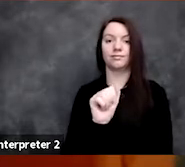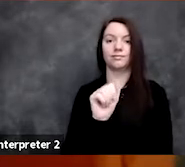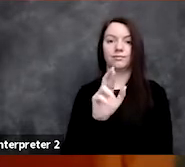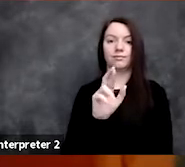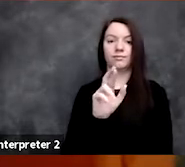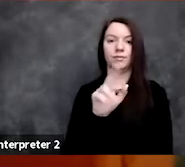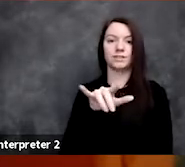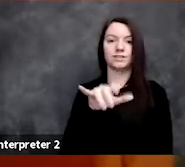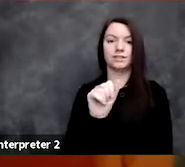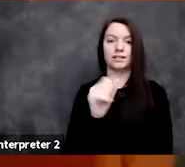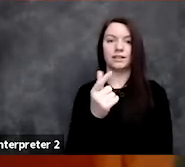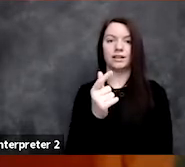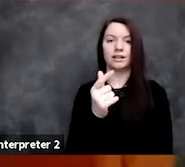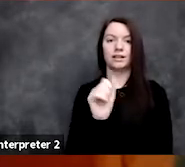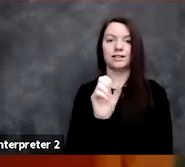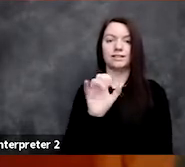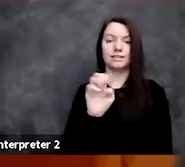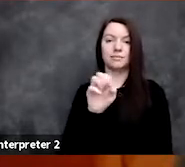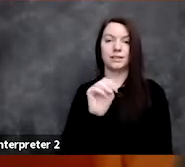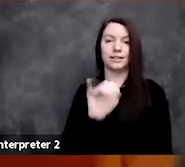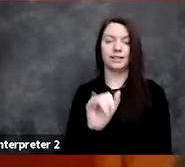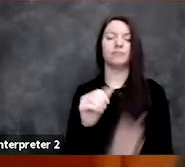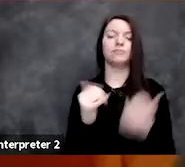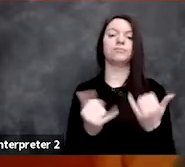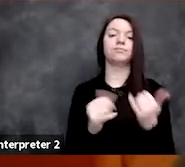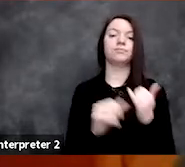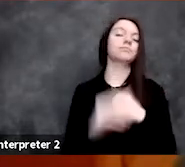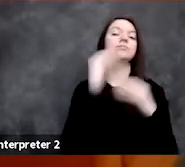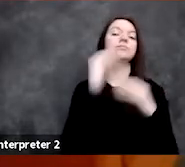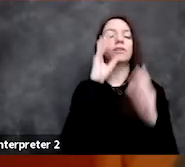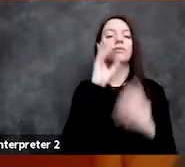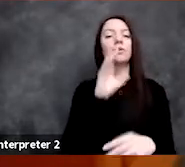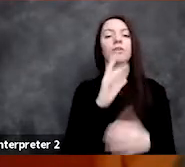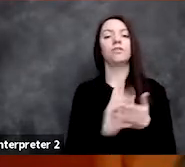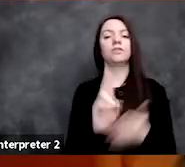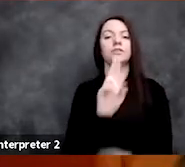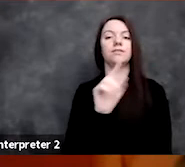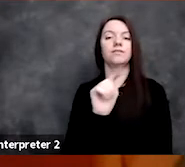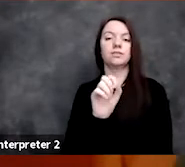Assistant Professor at the University of Toronto in Computer Science and Medicine,